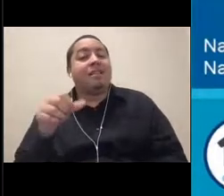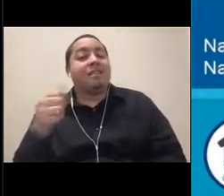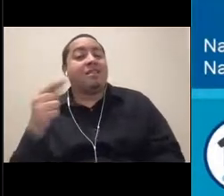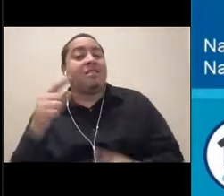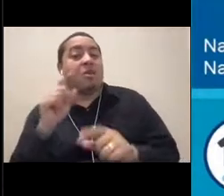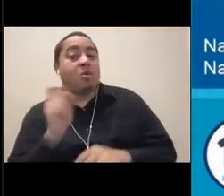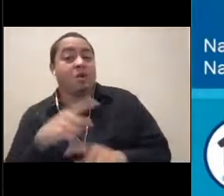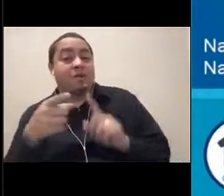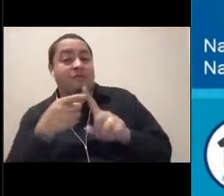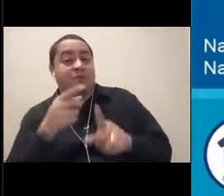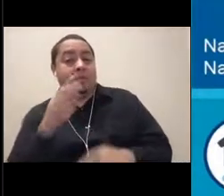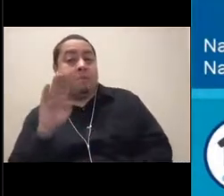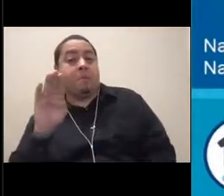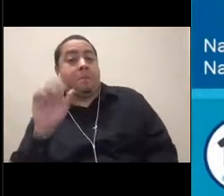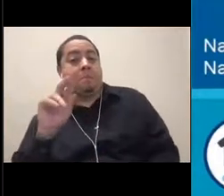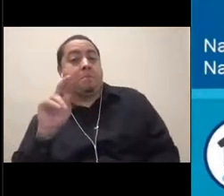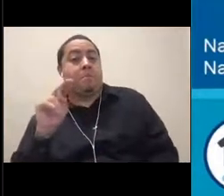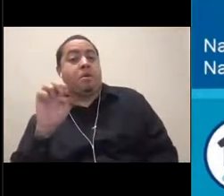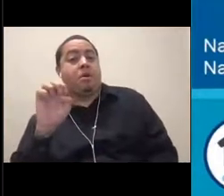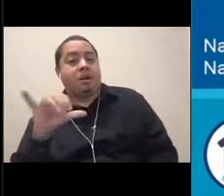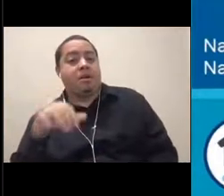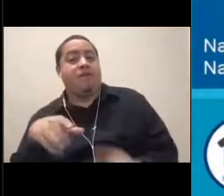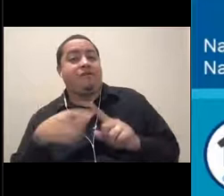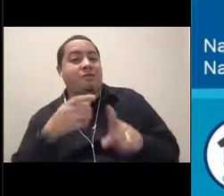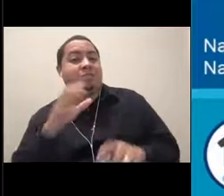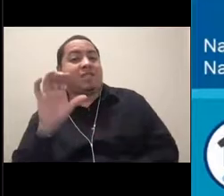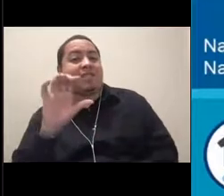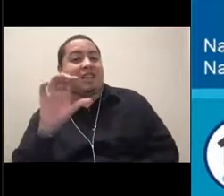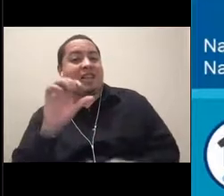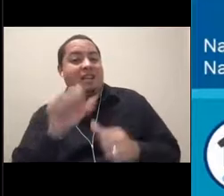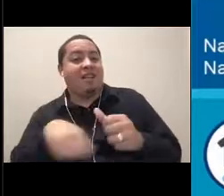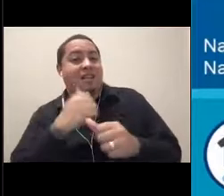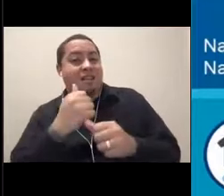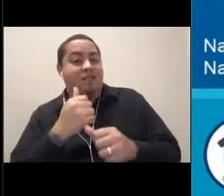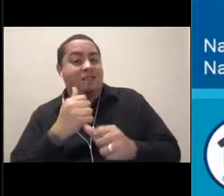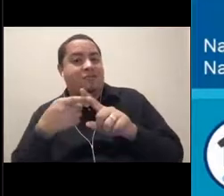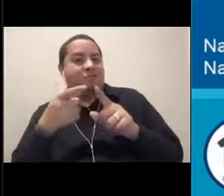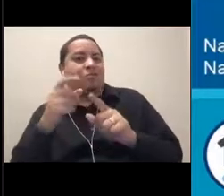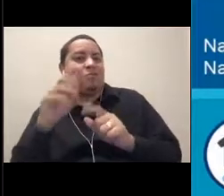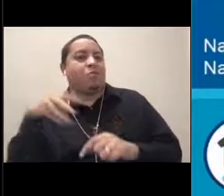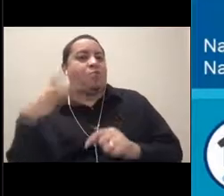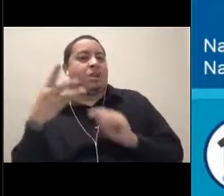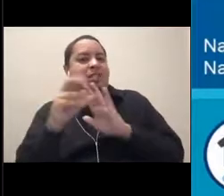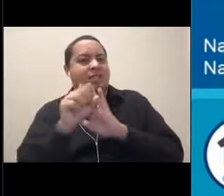another teacher at Sea Alum from the state of Washington. When you were talking about those bright lights,